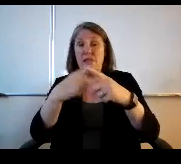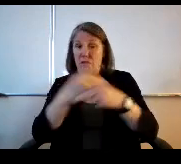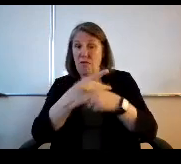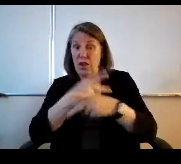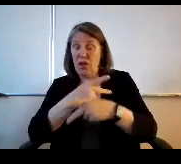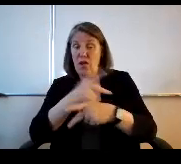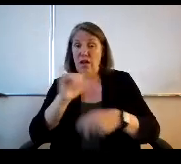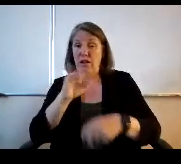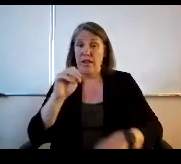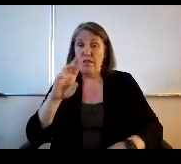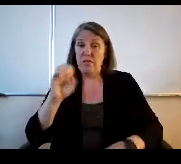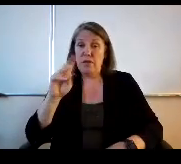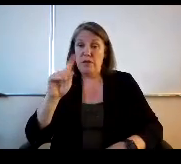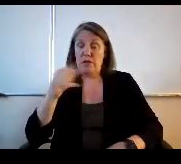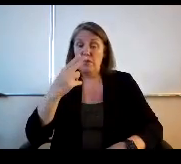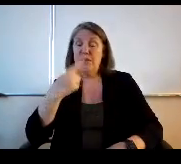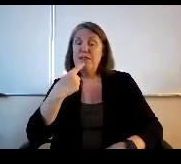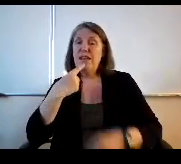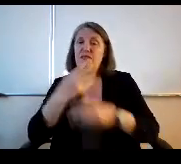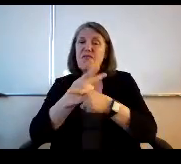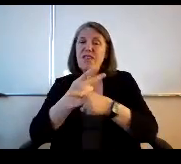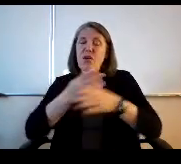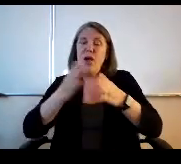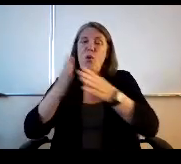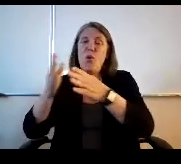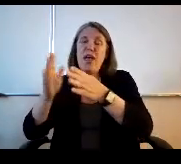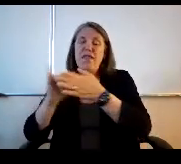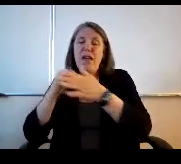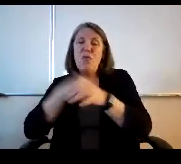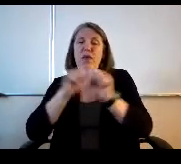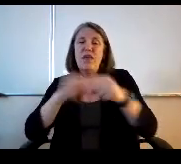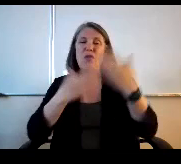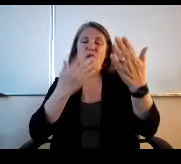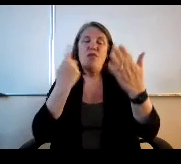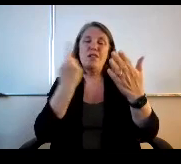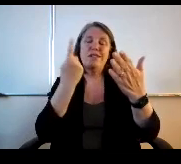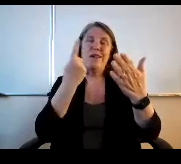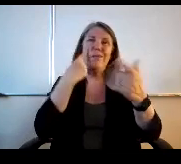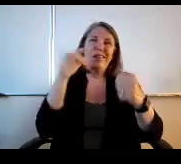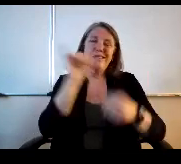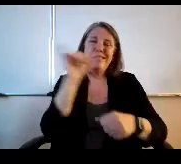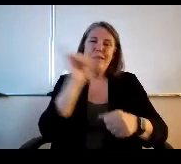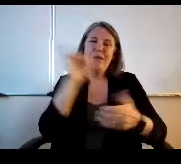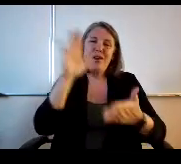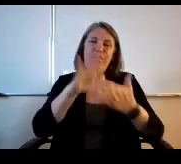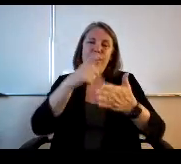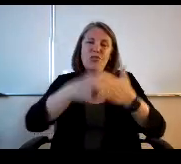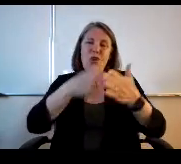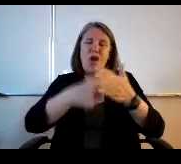Smith mentioned, figure out ways that. We could offer something similar at a much lesser cost or something.